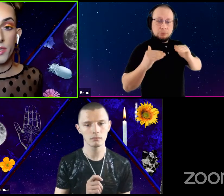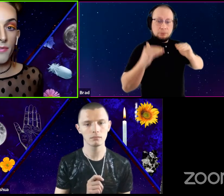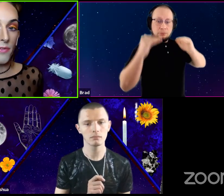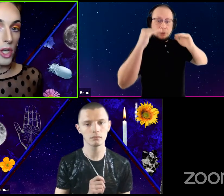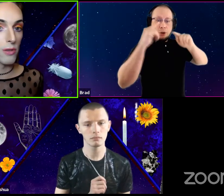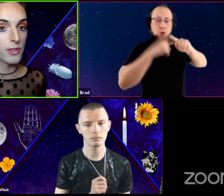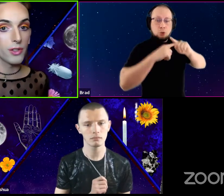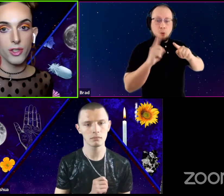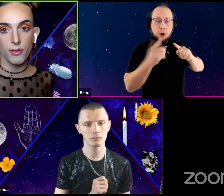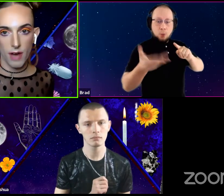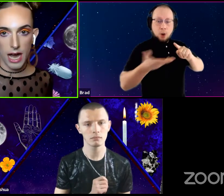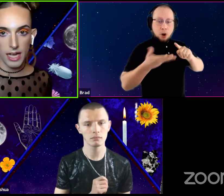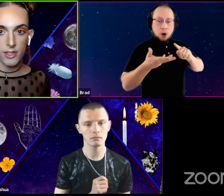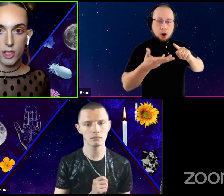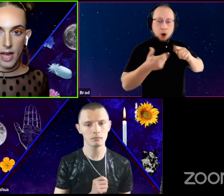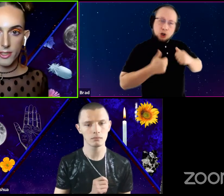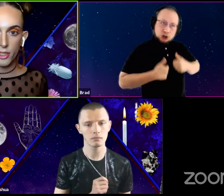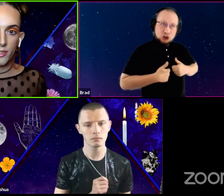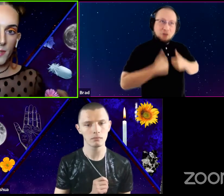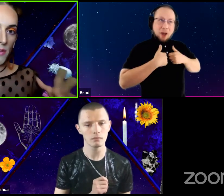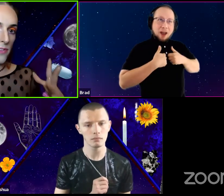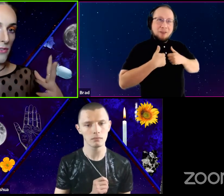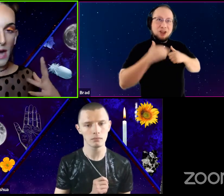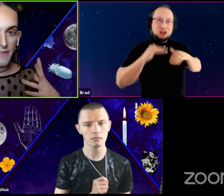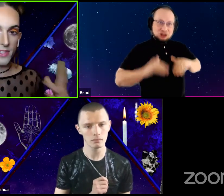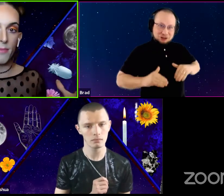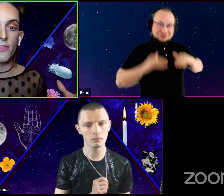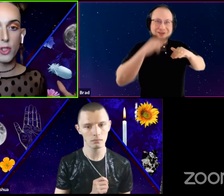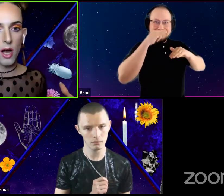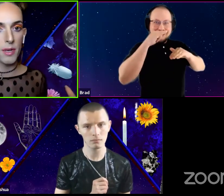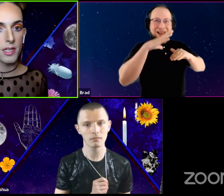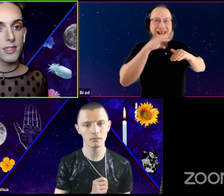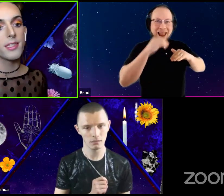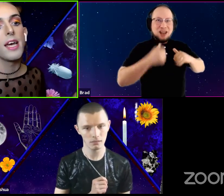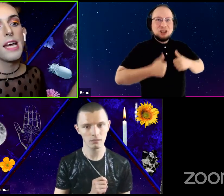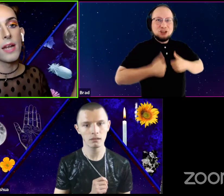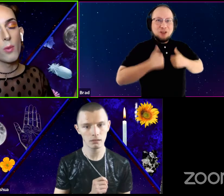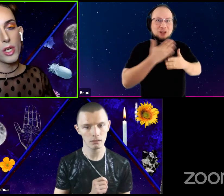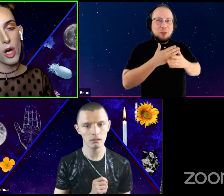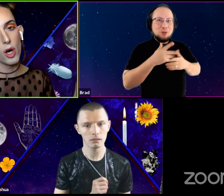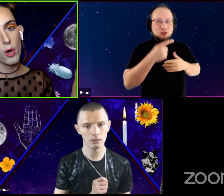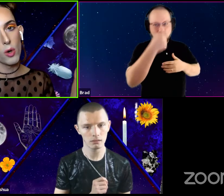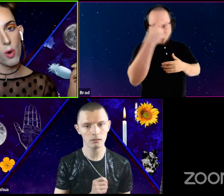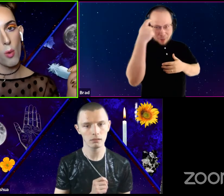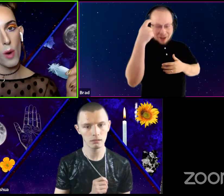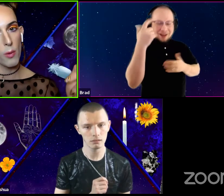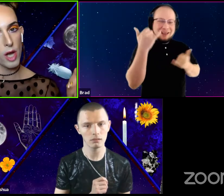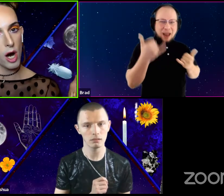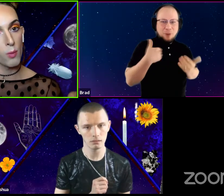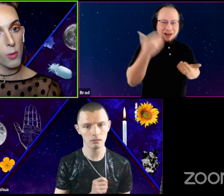we've survived the childhoods, and we've survived some of the traumas, and we know where we are and what we have to